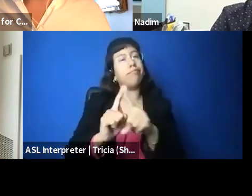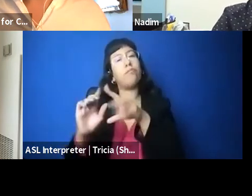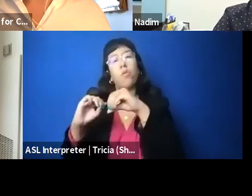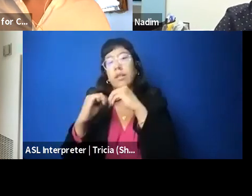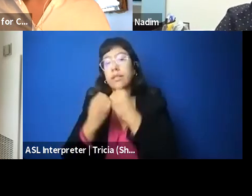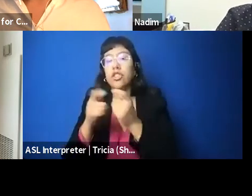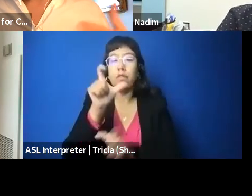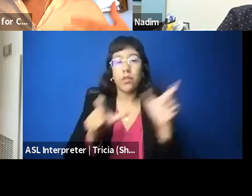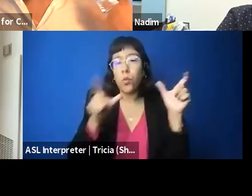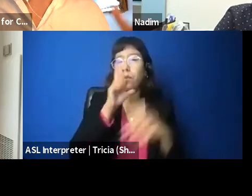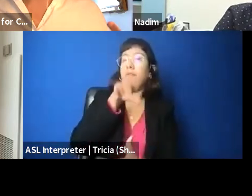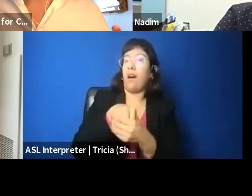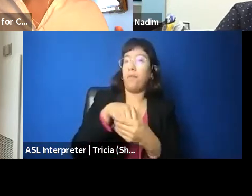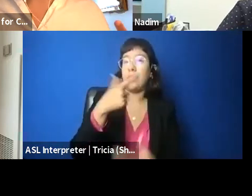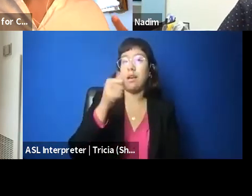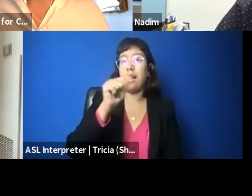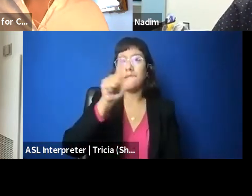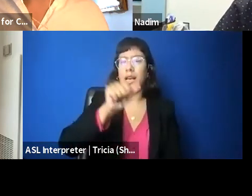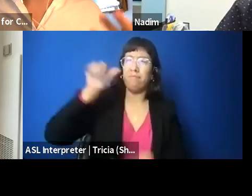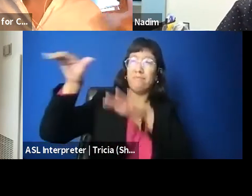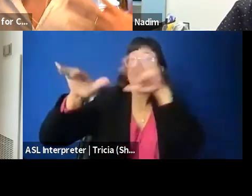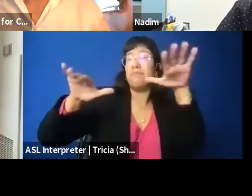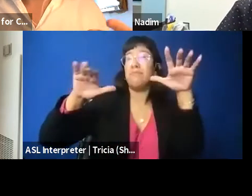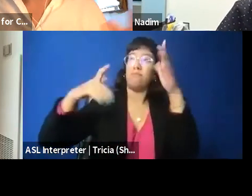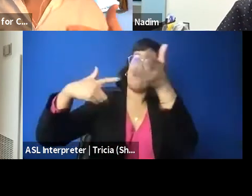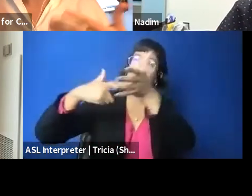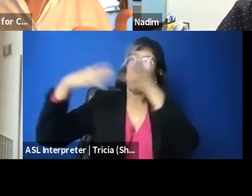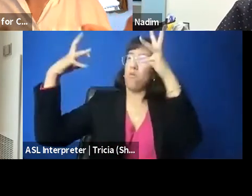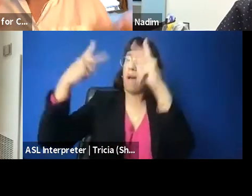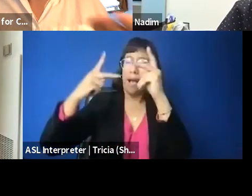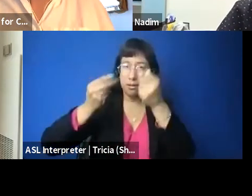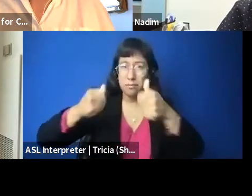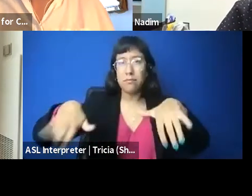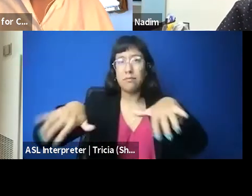and demanding the right to return of the refu- the right to return of Palestinian refugees,